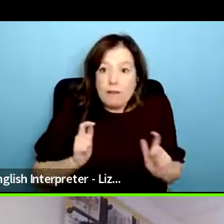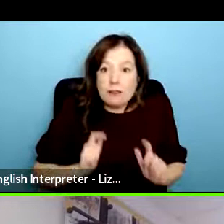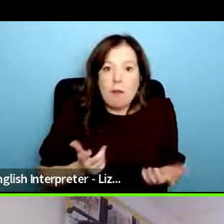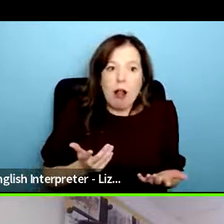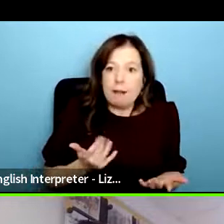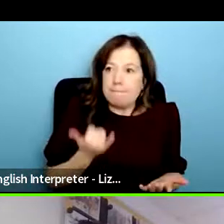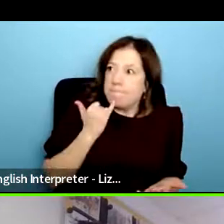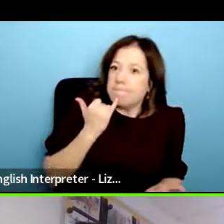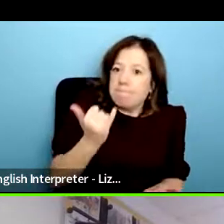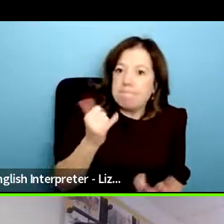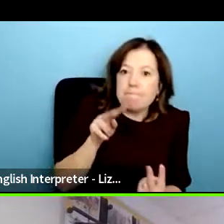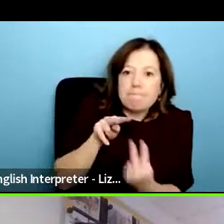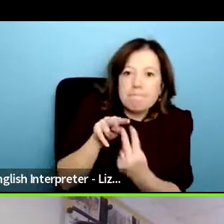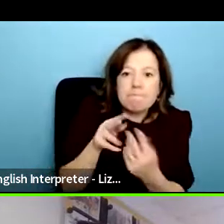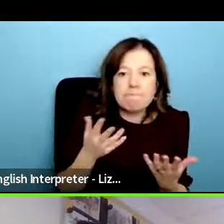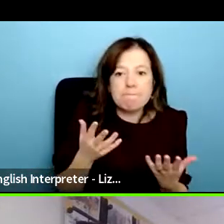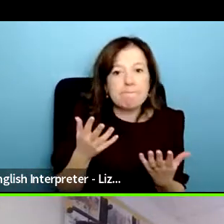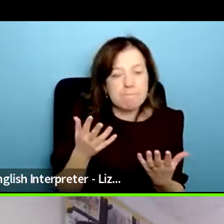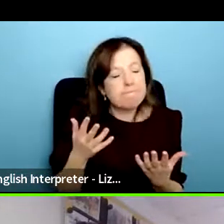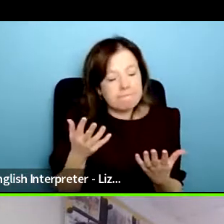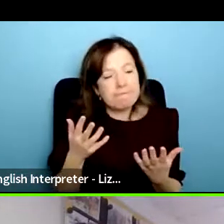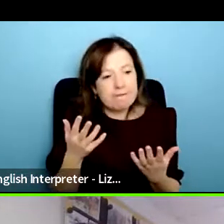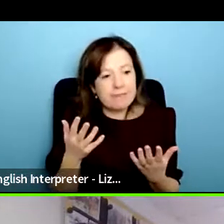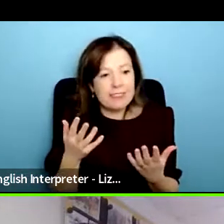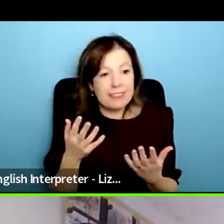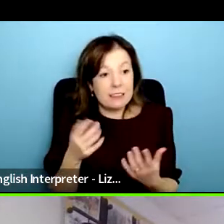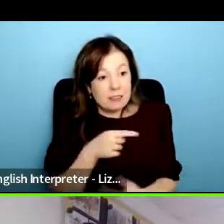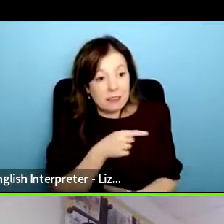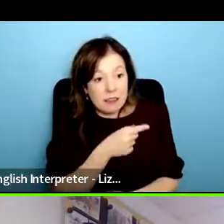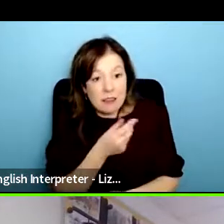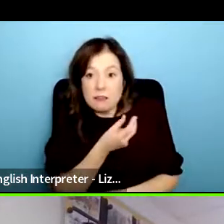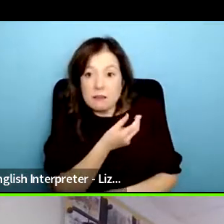obviously for those people who really need to be referred i think it's about these mental health